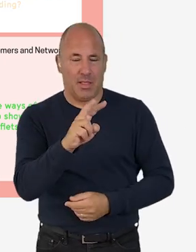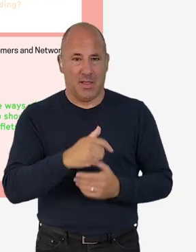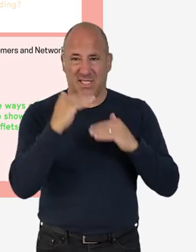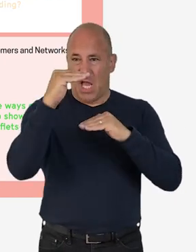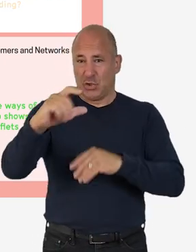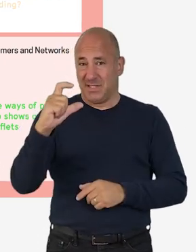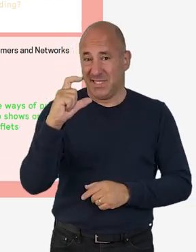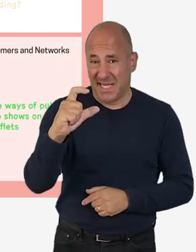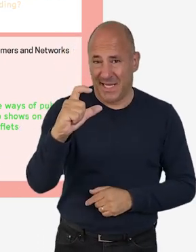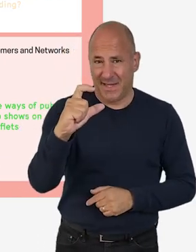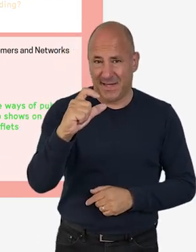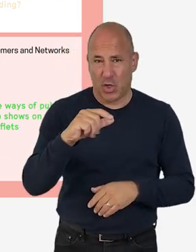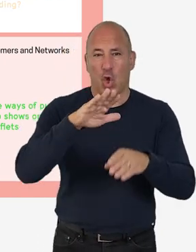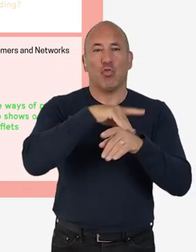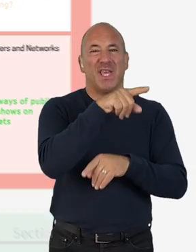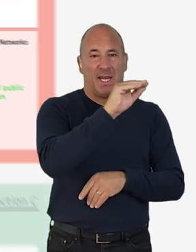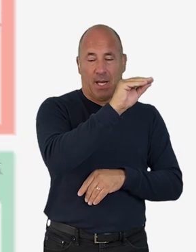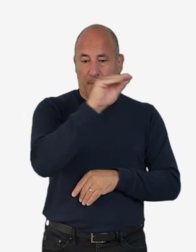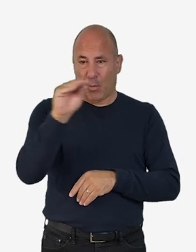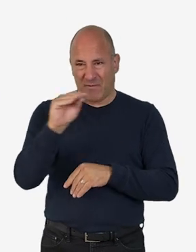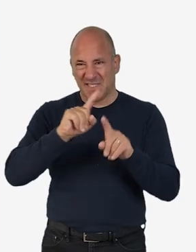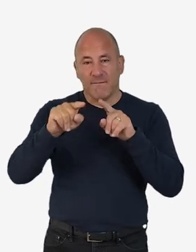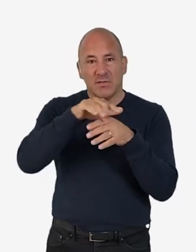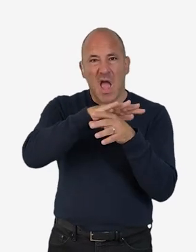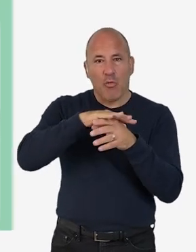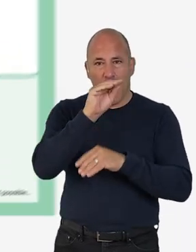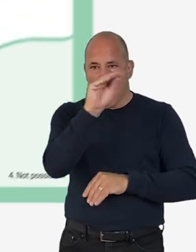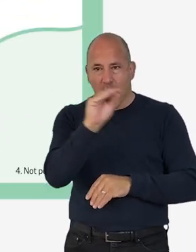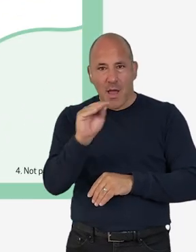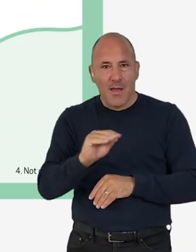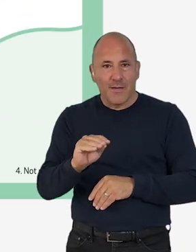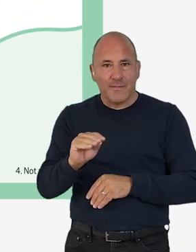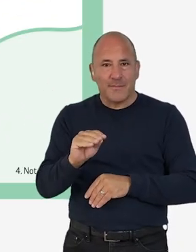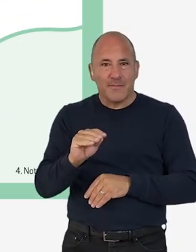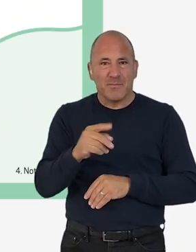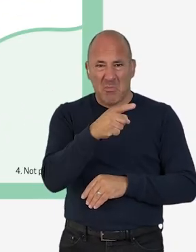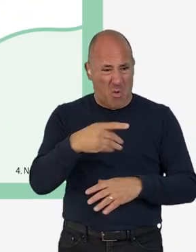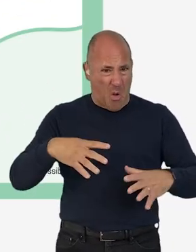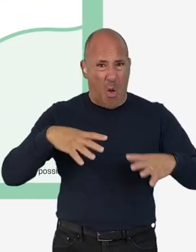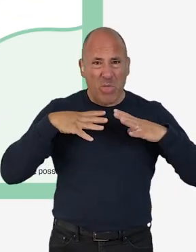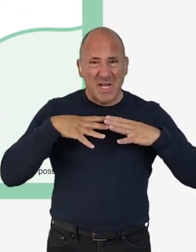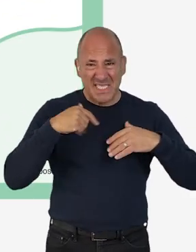In section C, move each green note into the different areas. If it's something you are already doing,